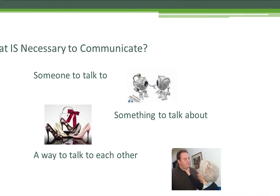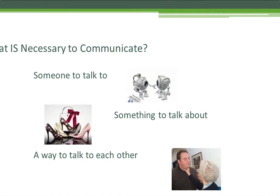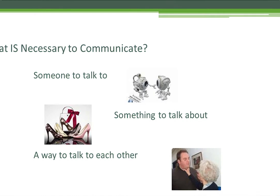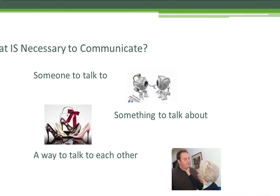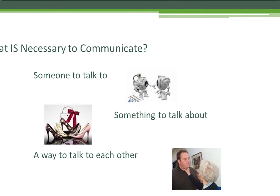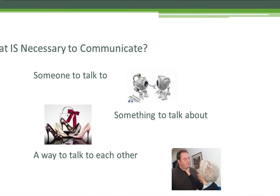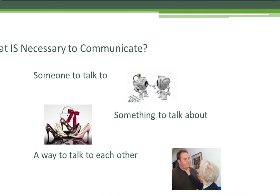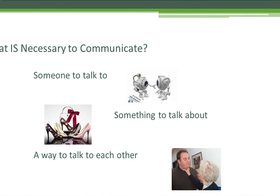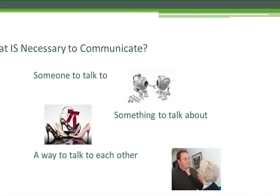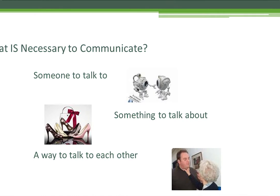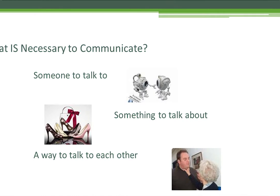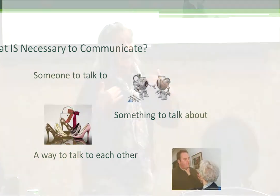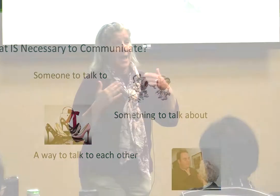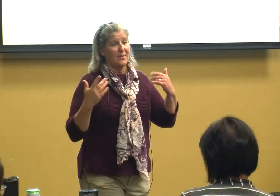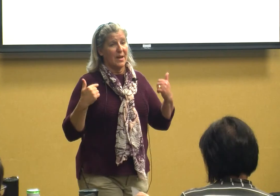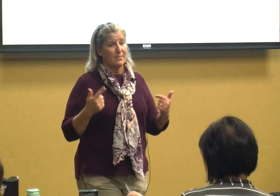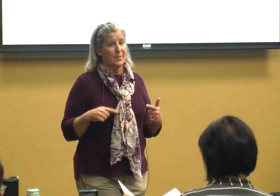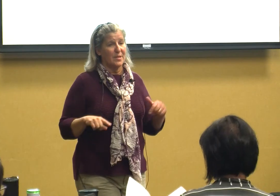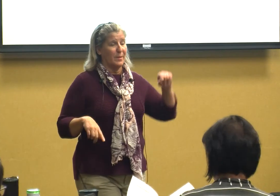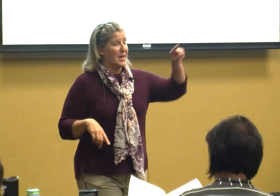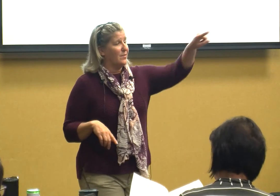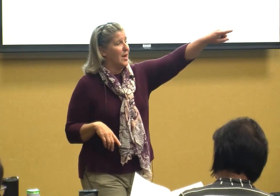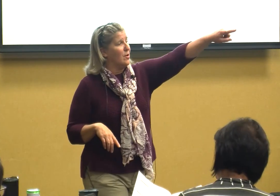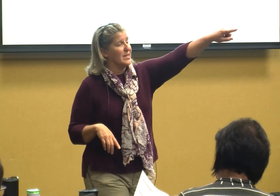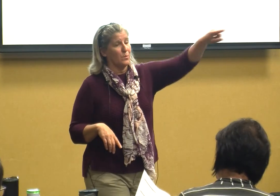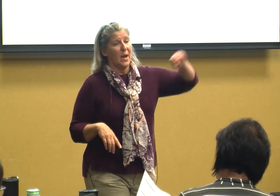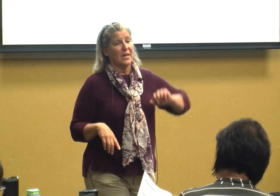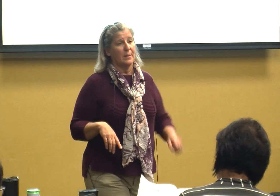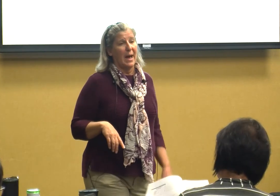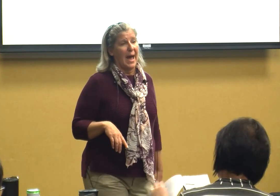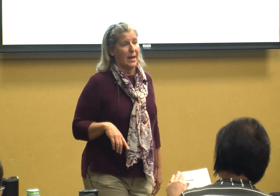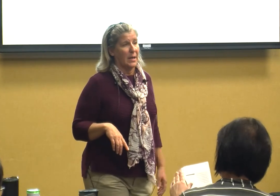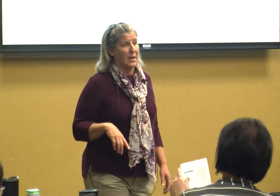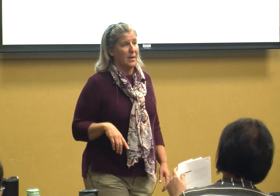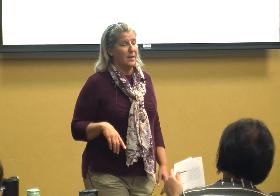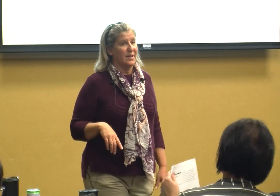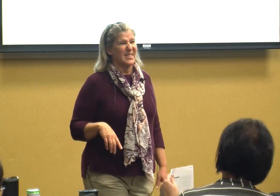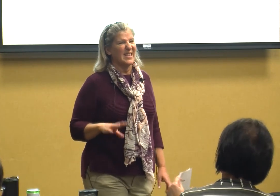go into classrooms at my guy that I'm supposed to be in there is way in the back because they